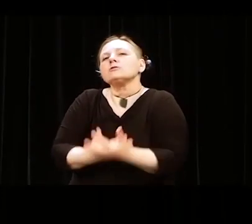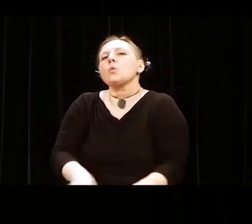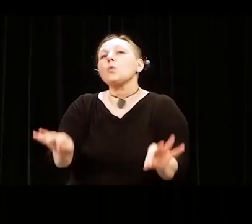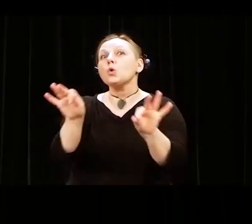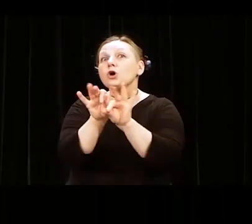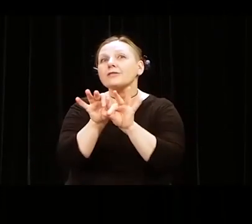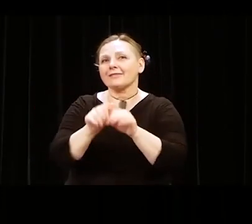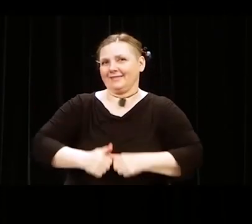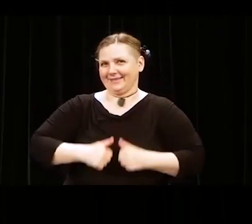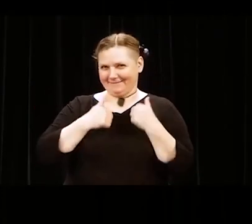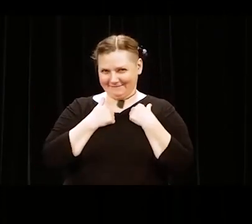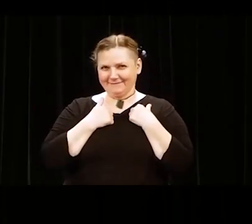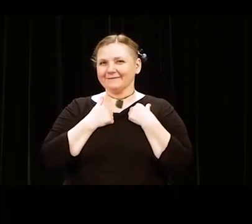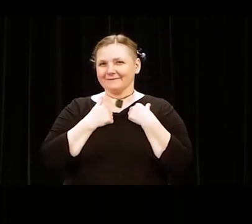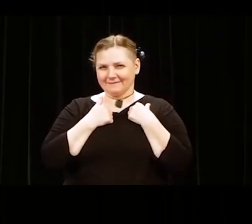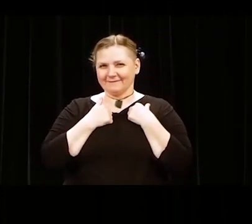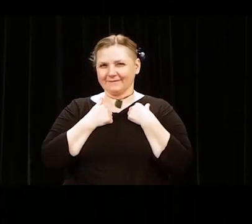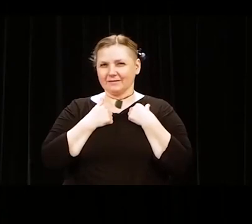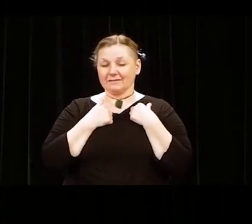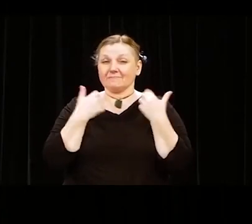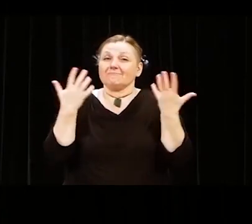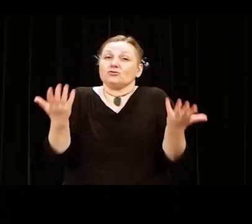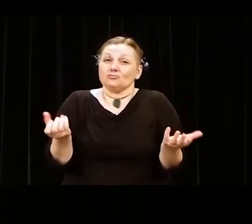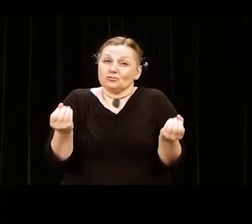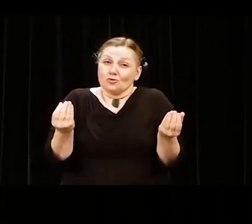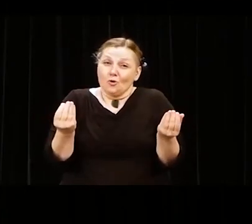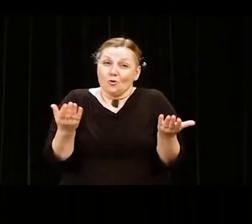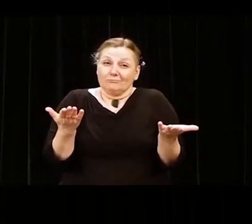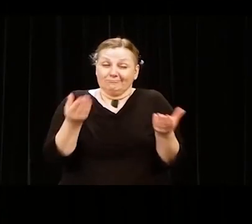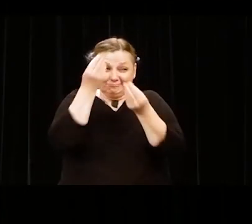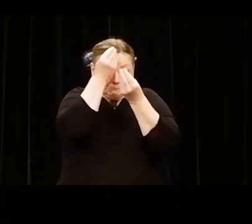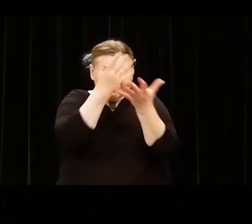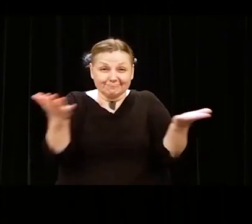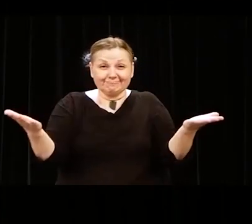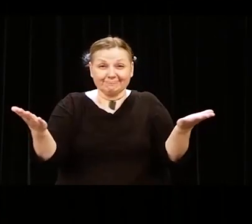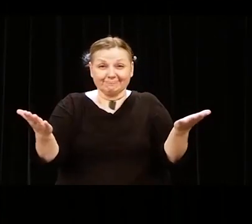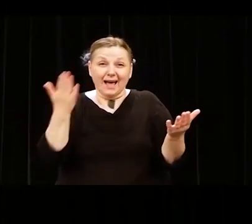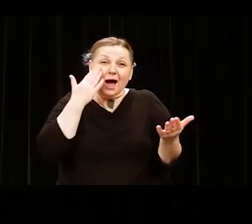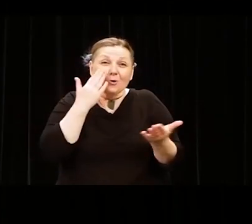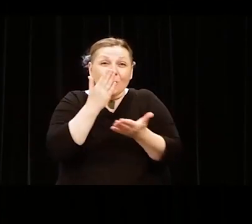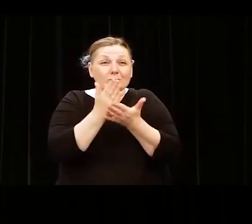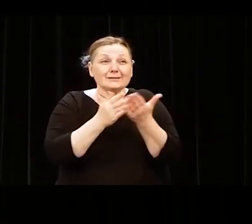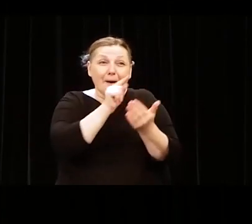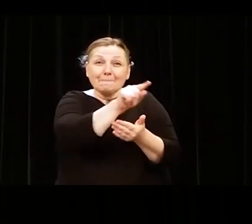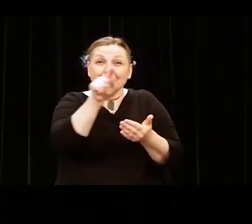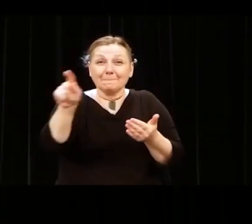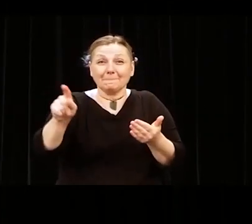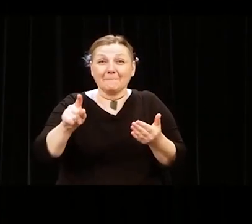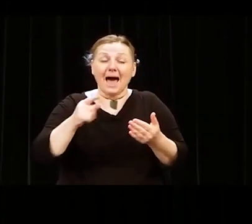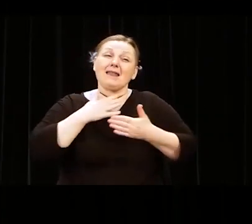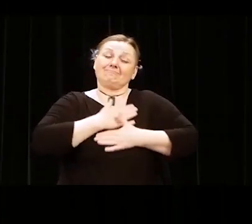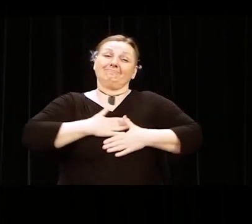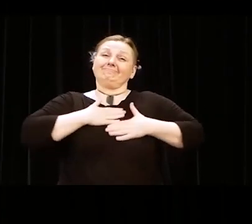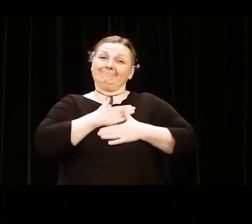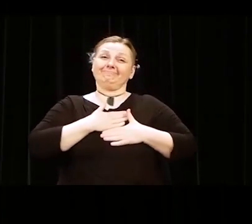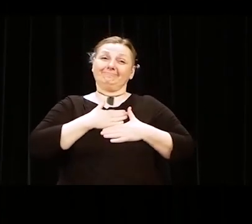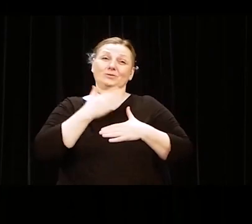I have the pleasure to know and be known by some of you. Congratulations. Pa’lante compañeros!